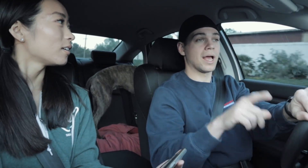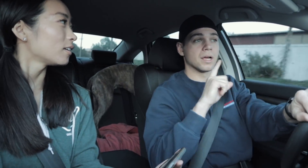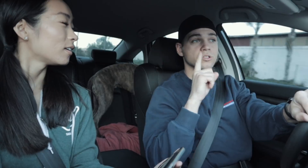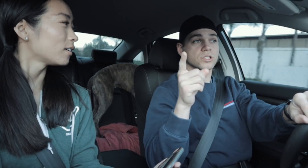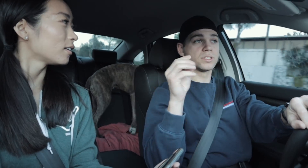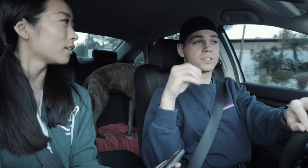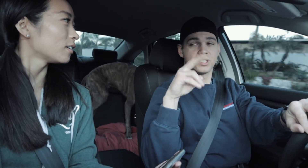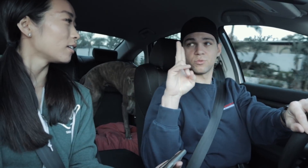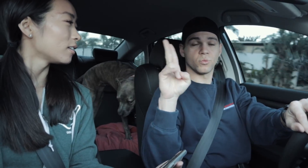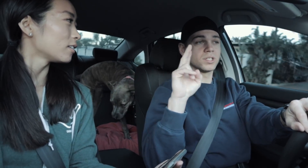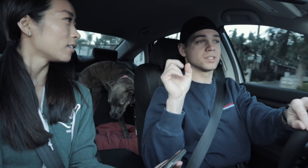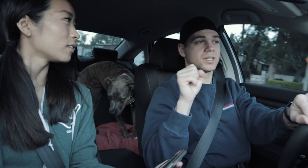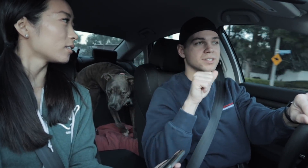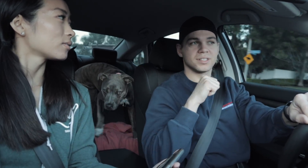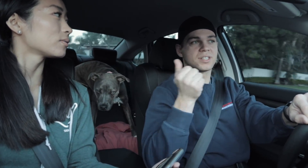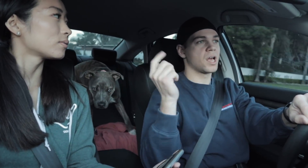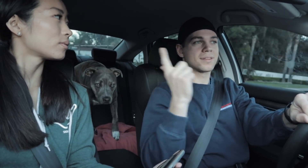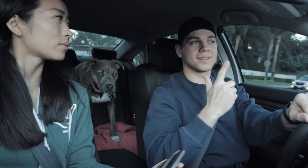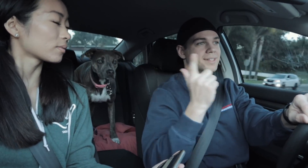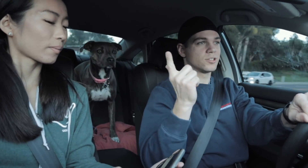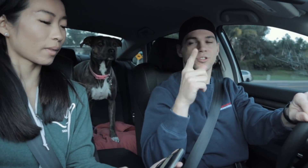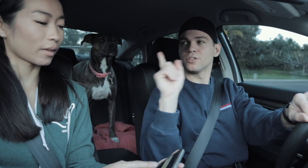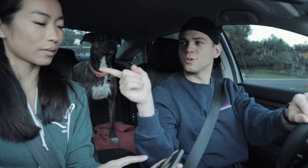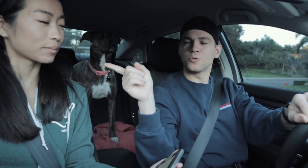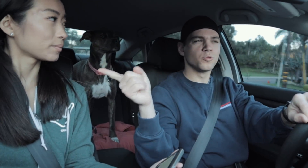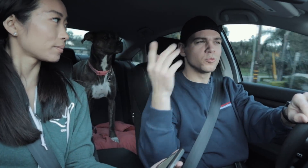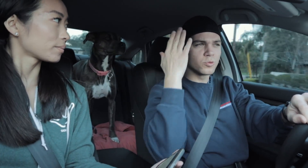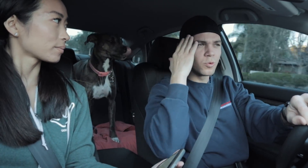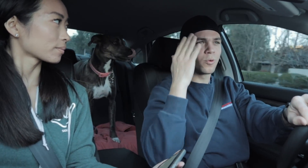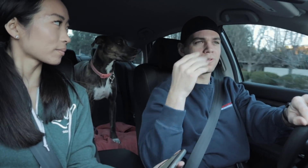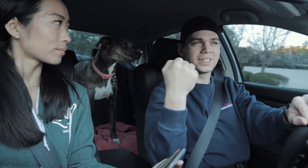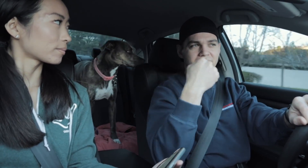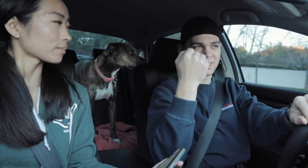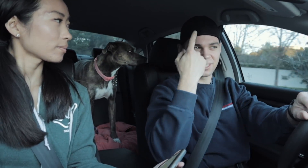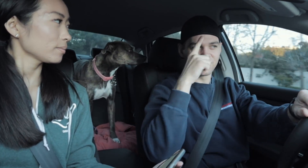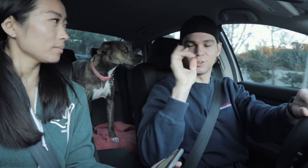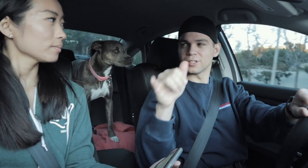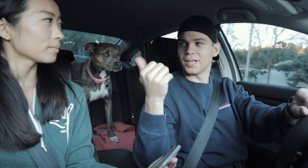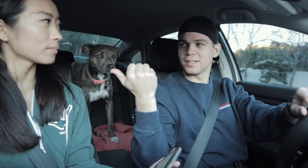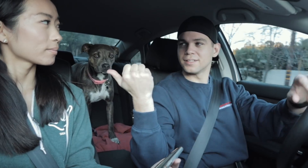R: Actually in the U.S., it's not illegal Do you know the statistics for that?